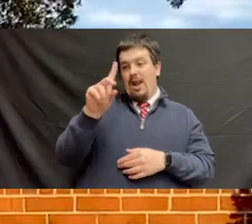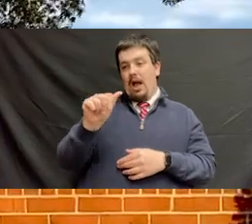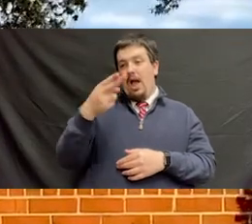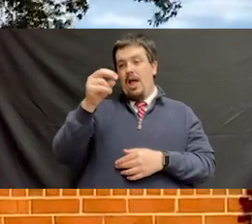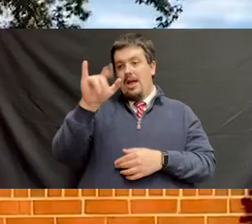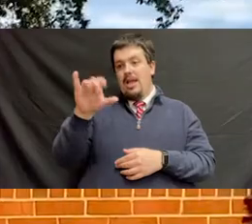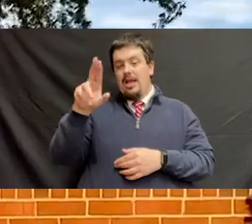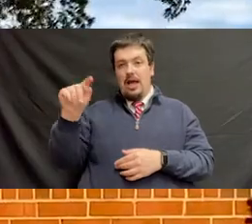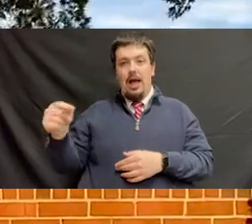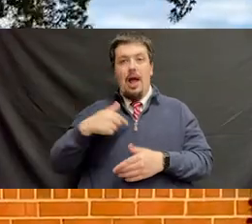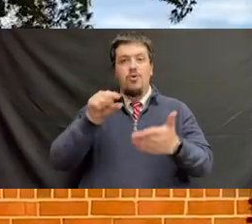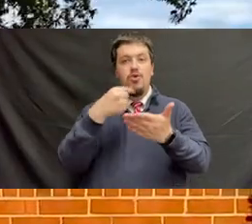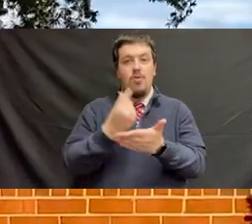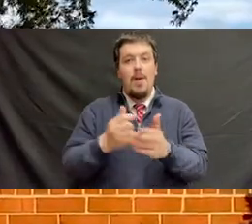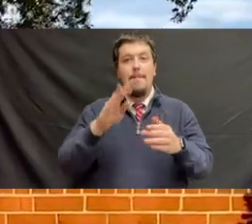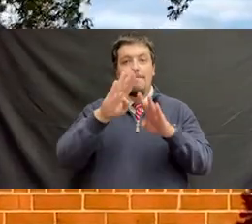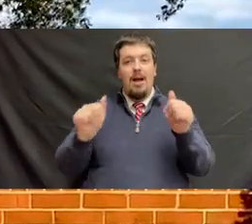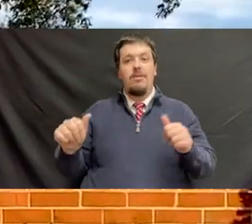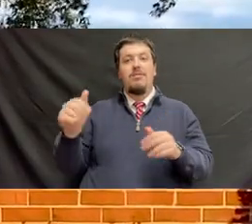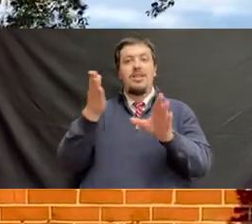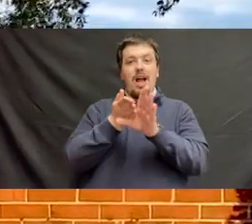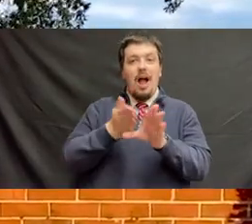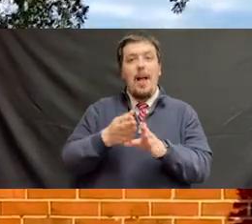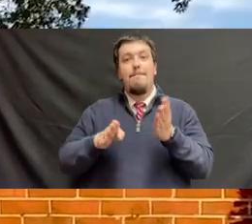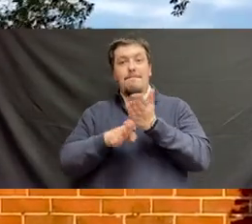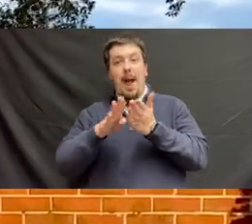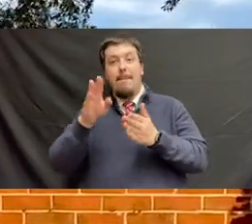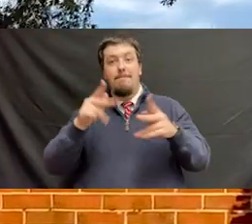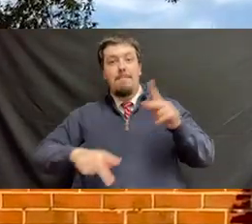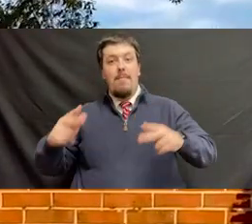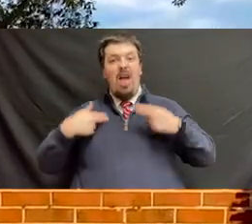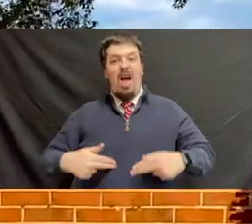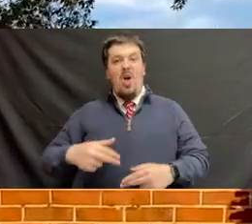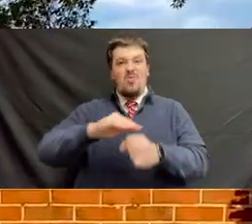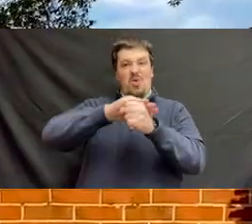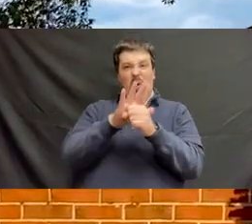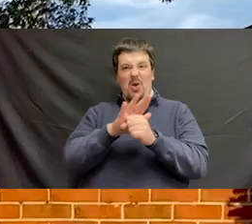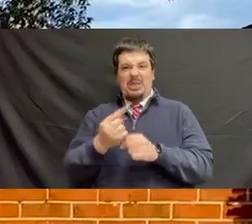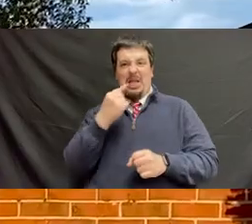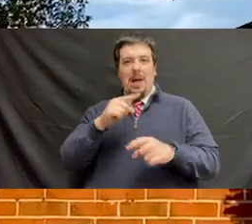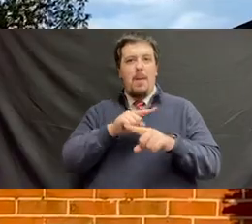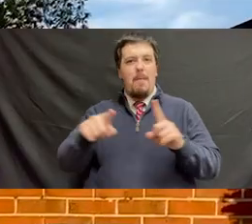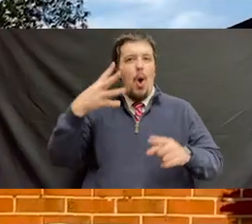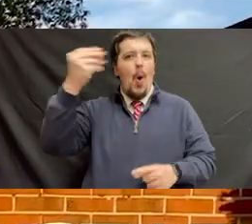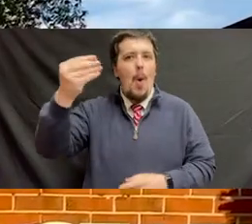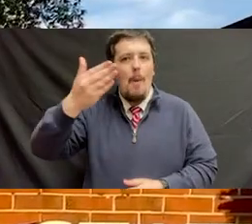I'm graduating with a bachelor's of science in psychology, a minor in public health, and all I can say is corona sucks, and go, Bucs!